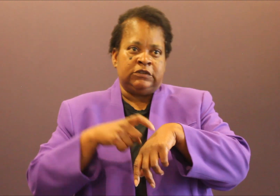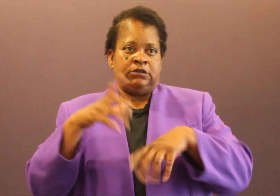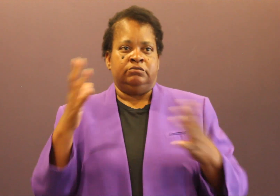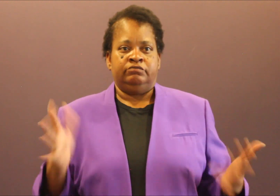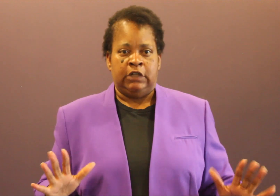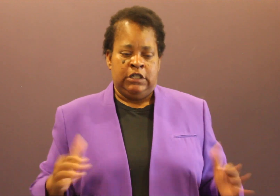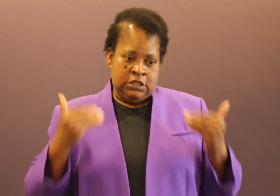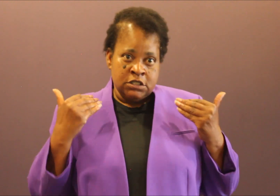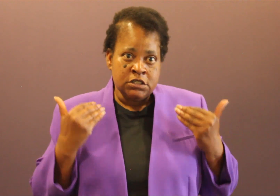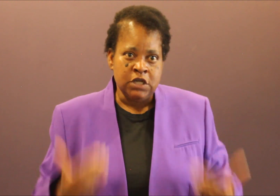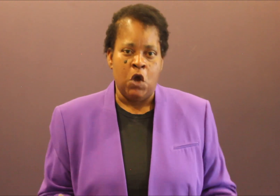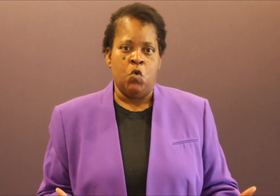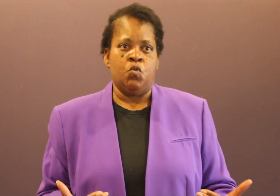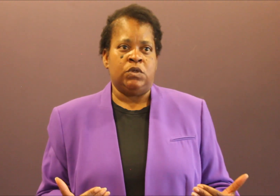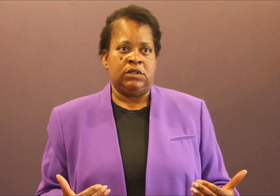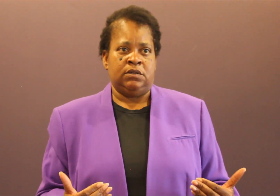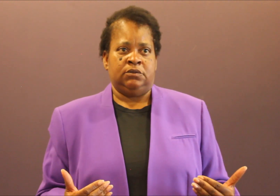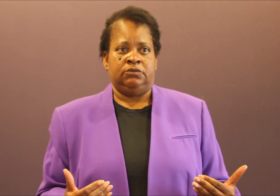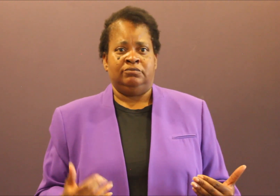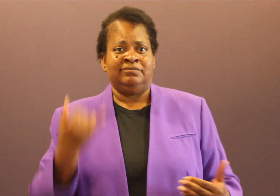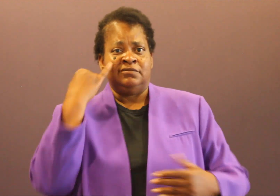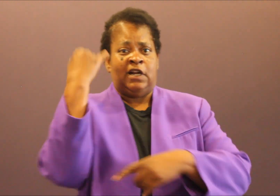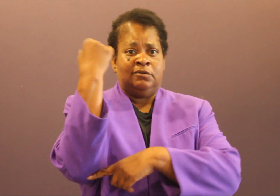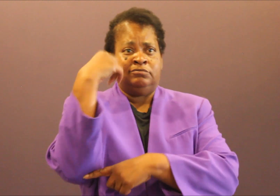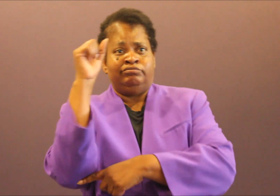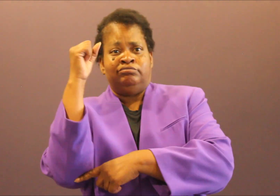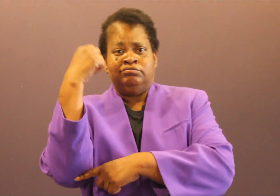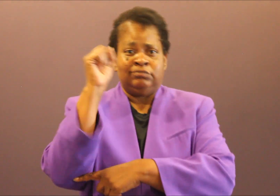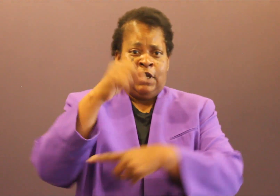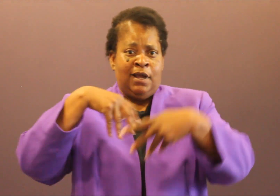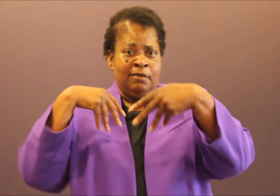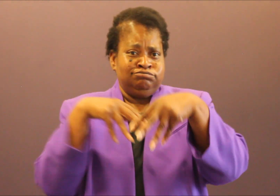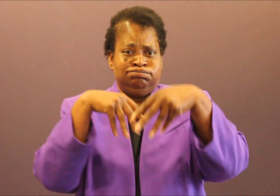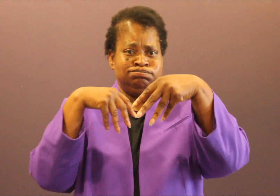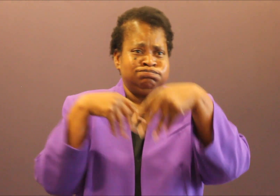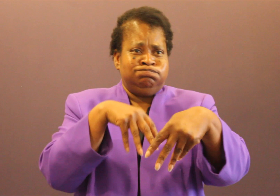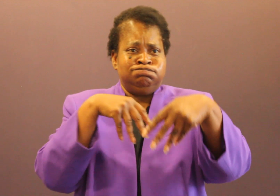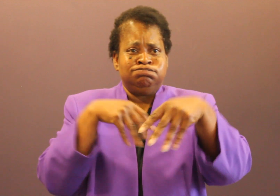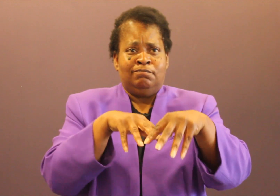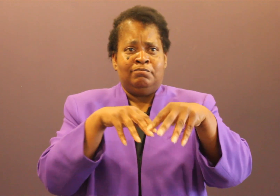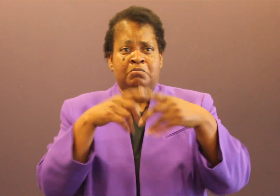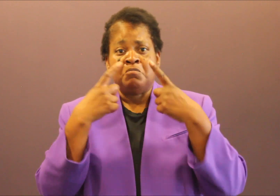systemic changes in our own policing problems, or we will be back here again.